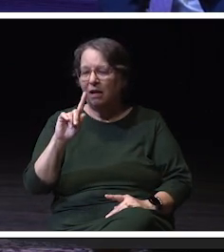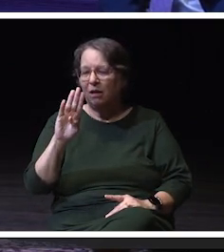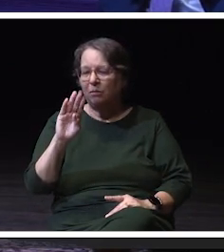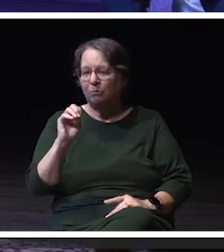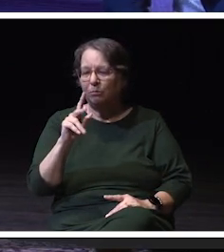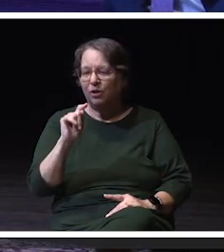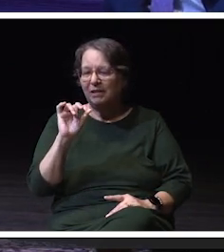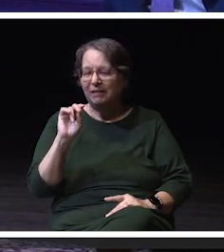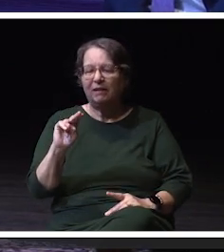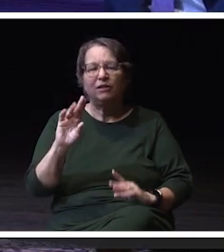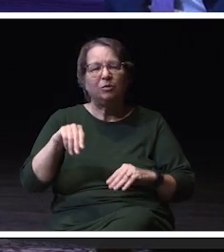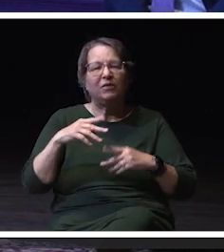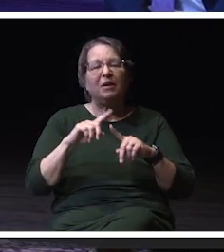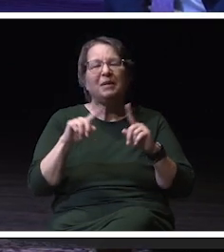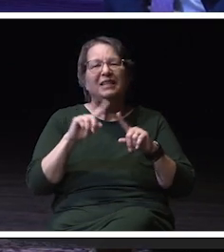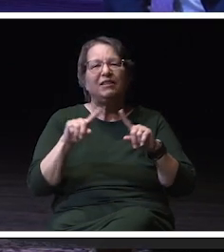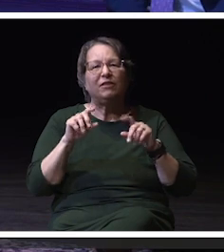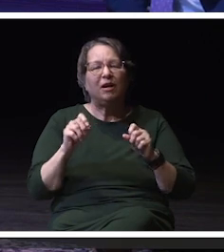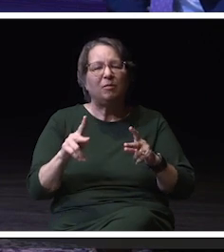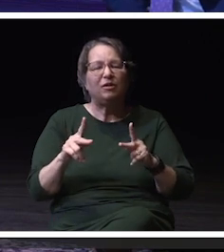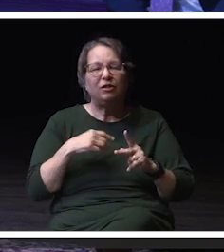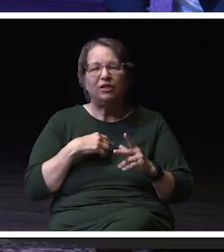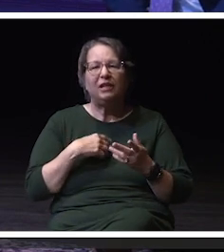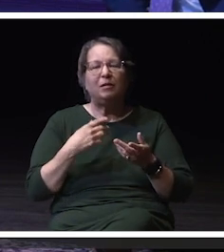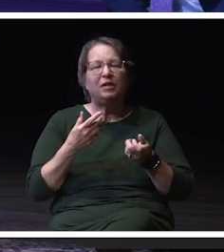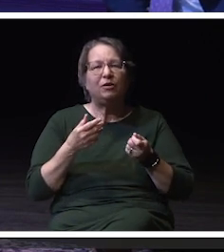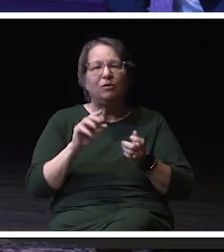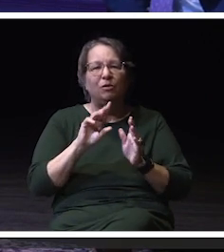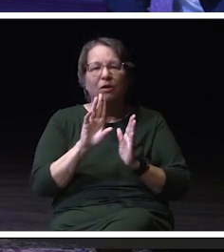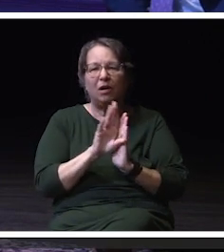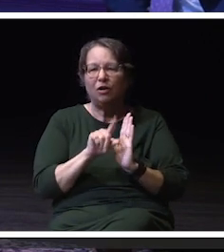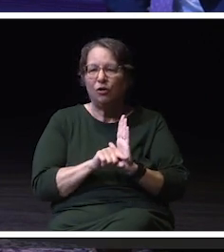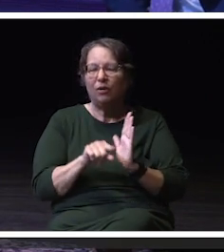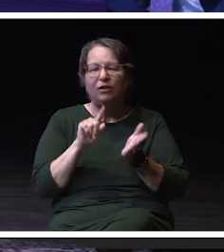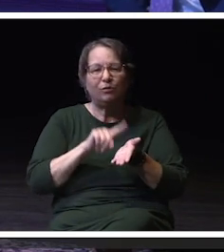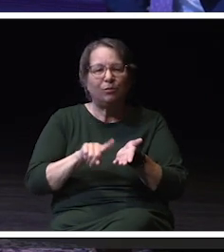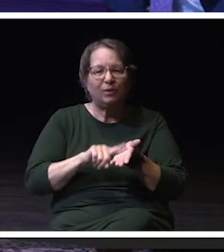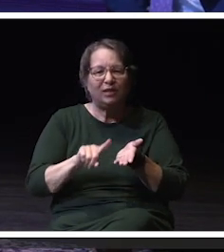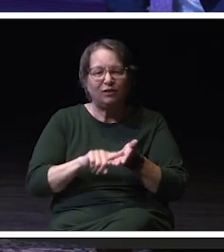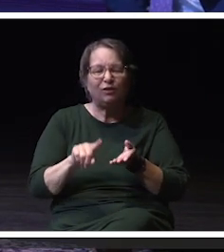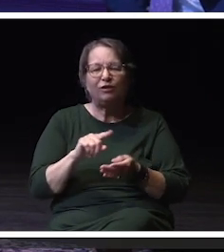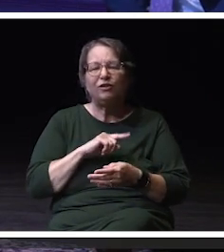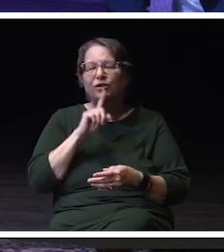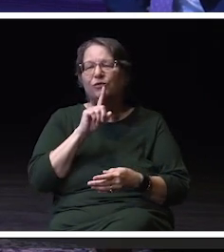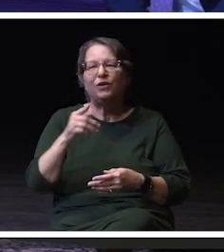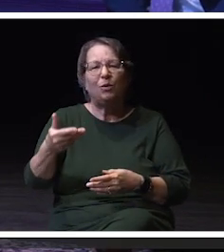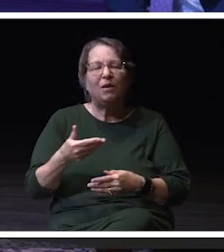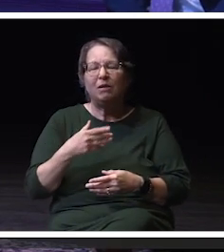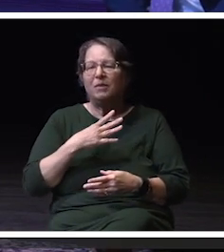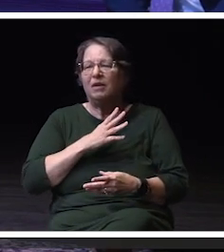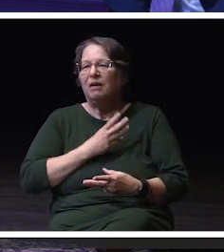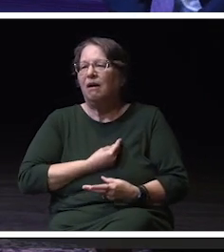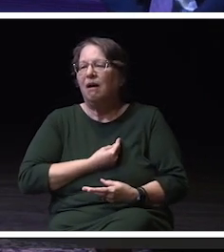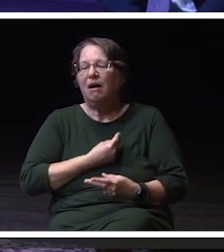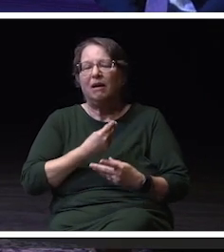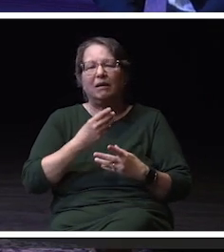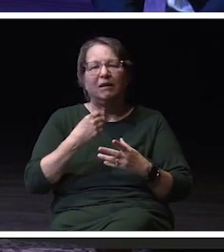She's allowed me to do undergraduate research, and she's just so welcoming and kind, and I'm so lucky to work with her every day.